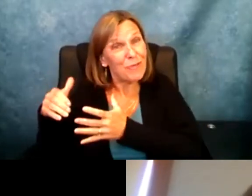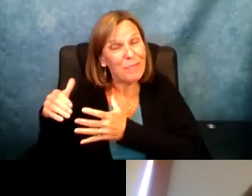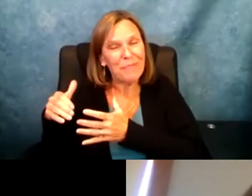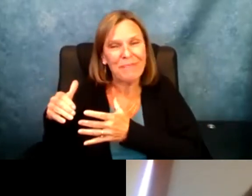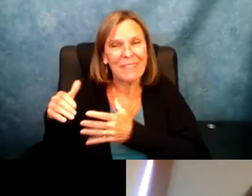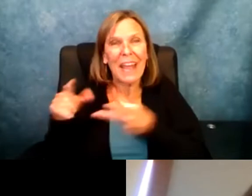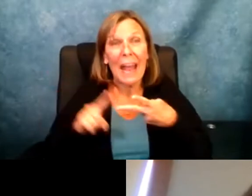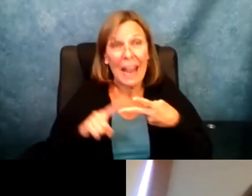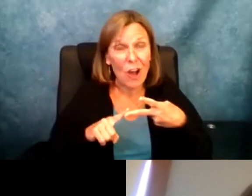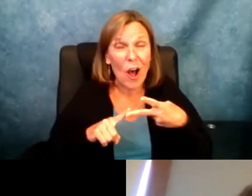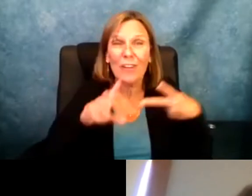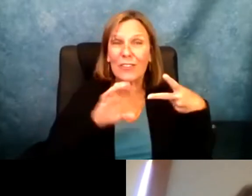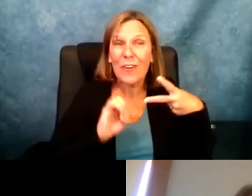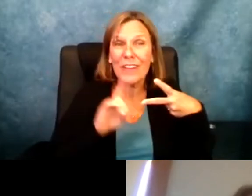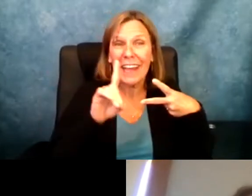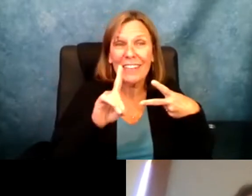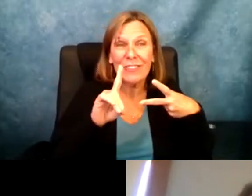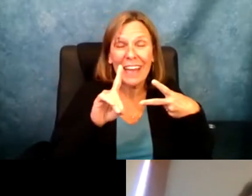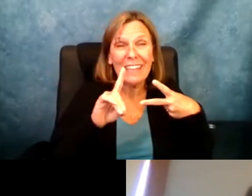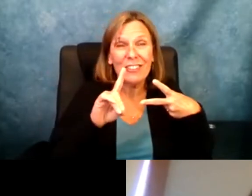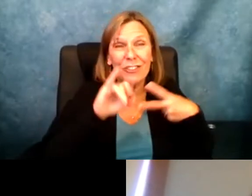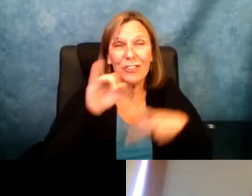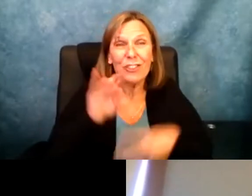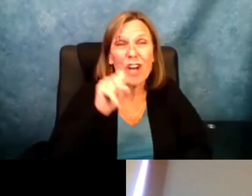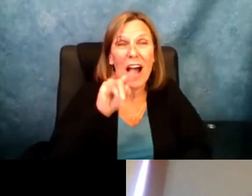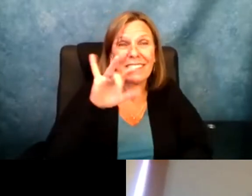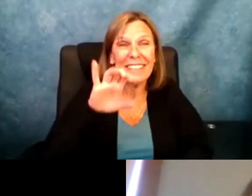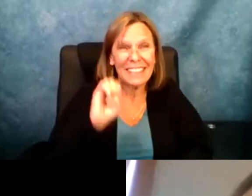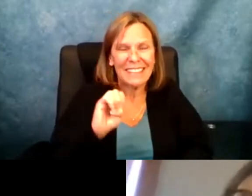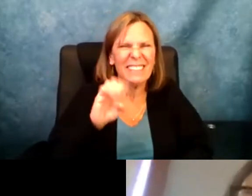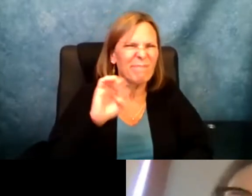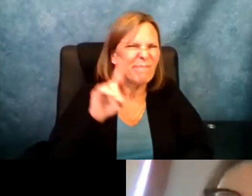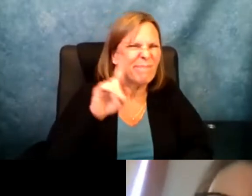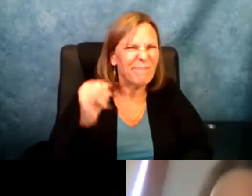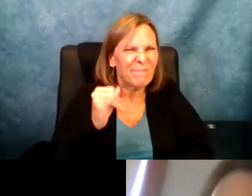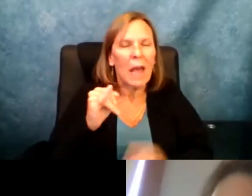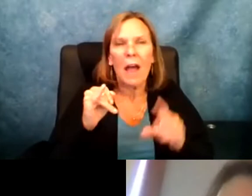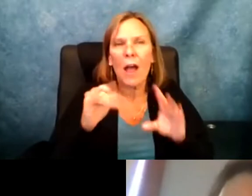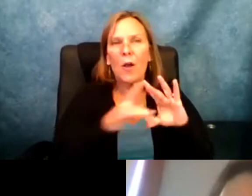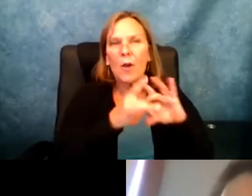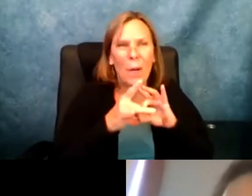on this panel in the act 1 Working Group. And also